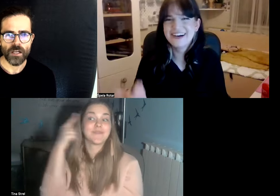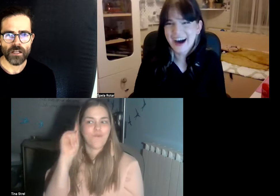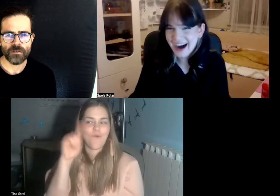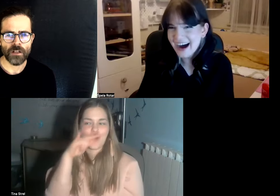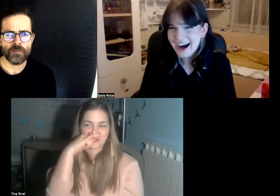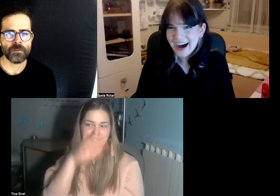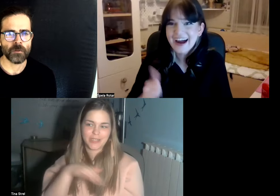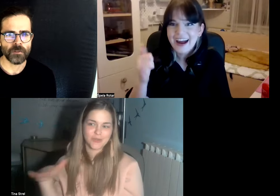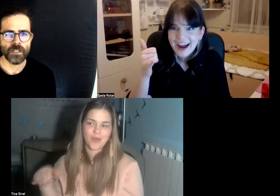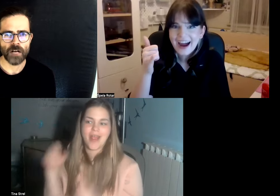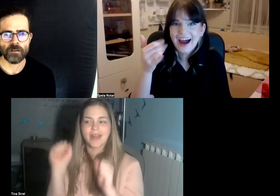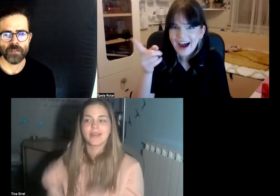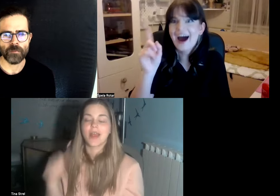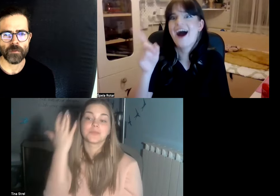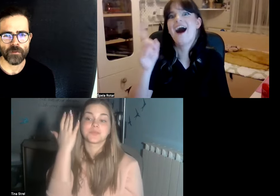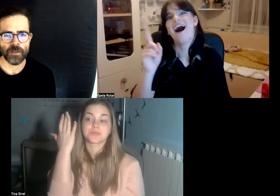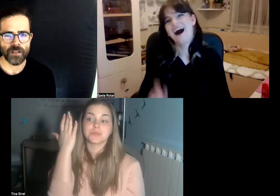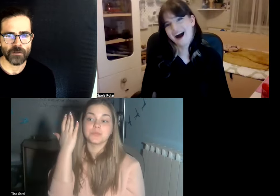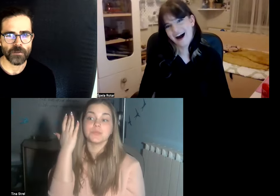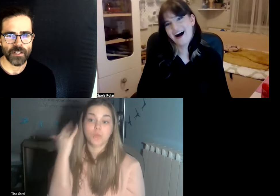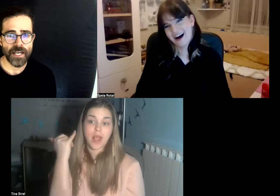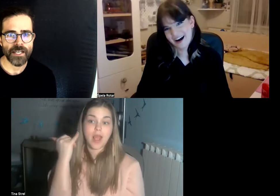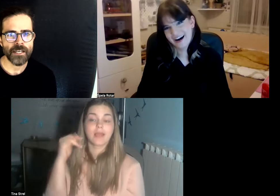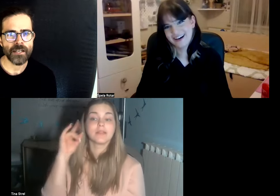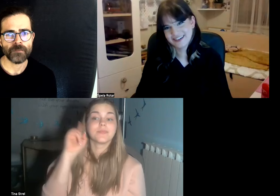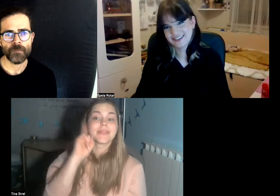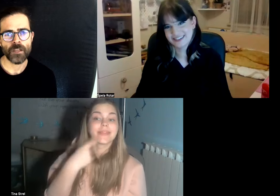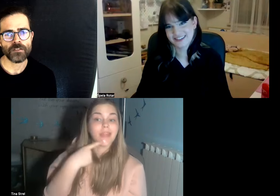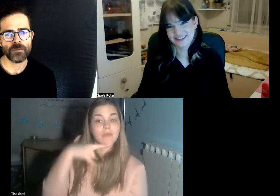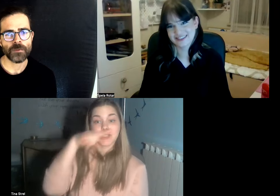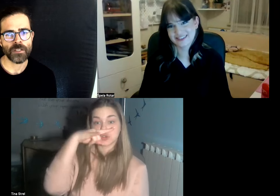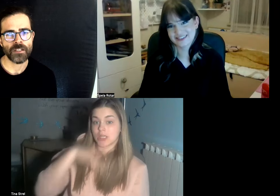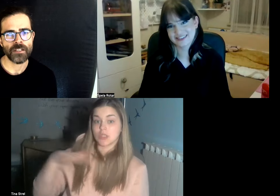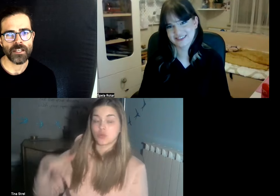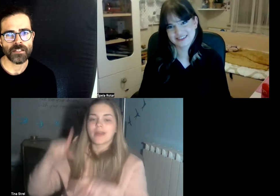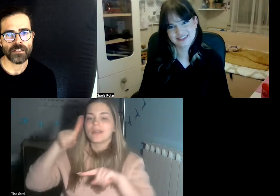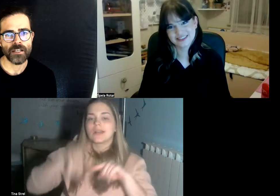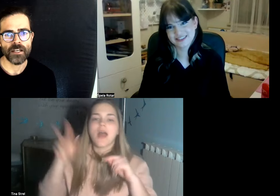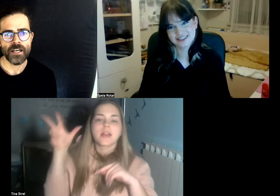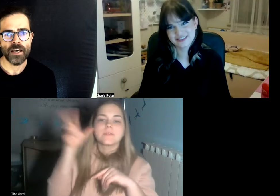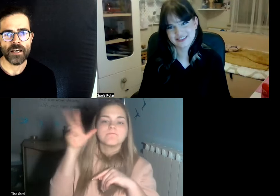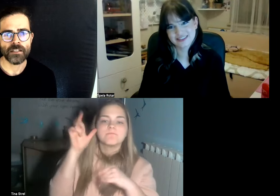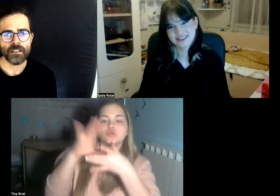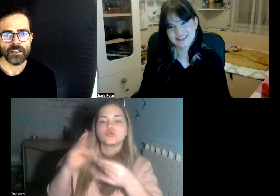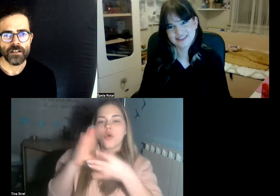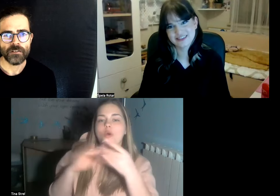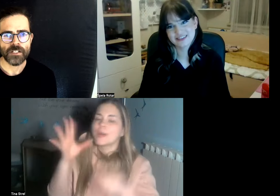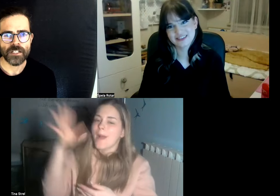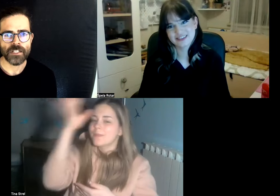feel comfortable around deaf people from another country yeah yeah that's important yes and for instance